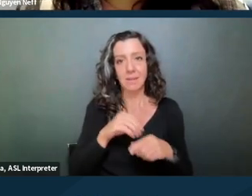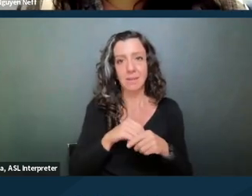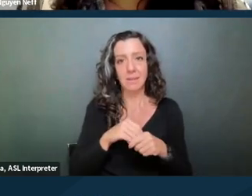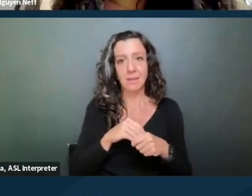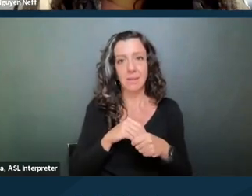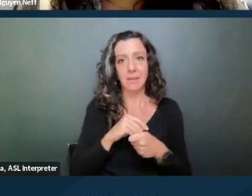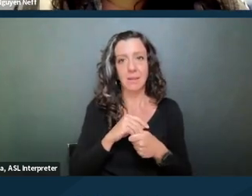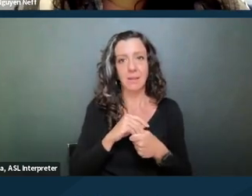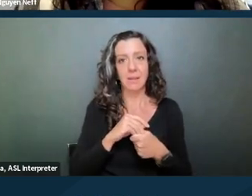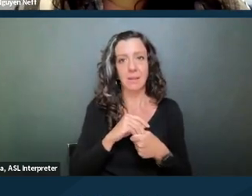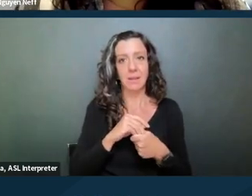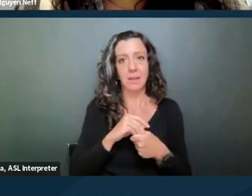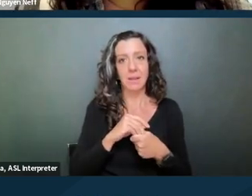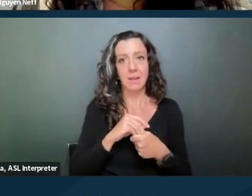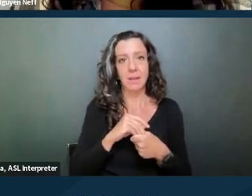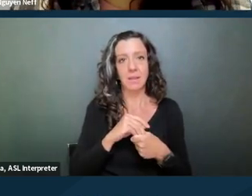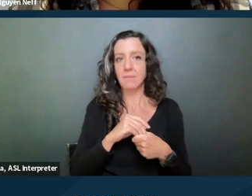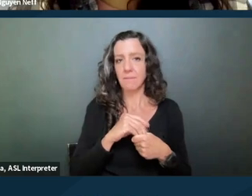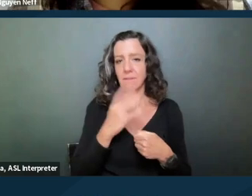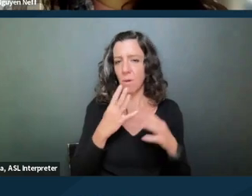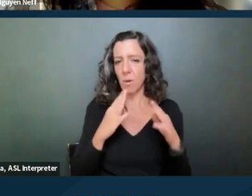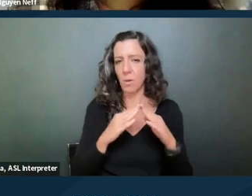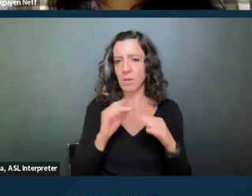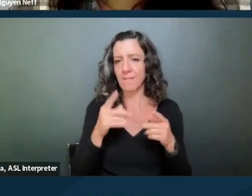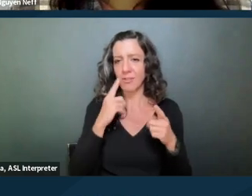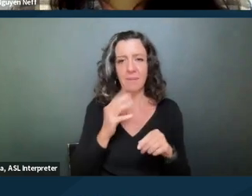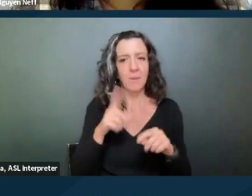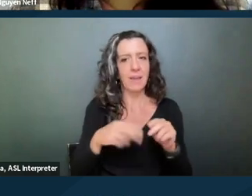and you can't use outside agreements. So what I would say is that you,